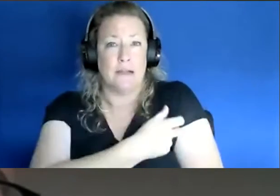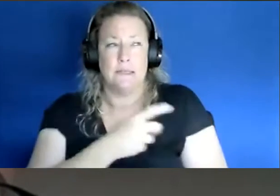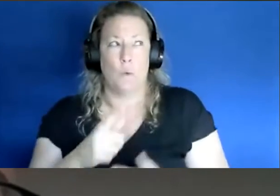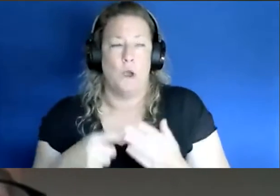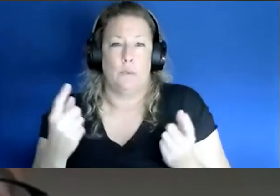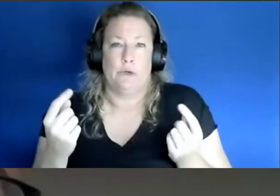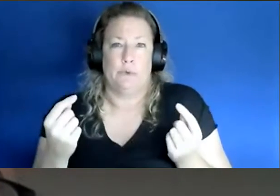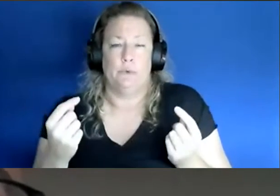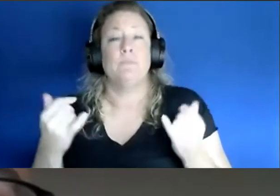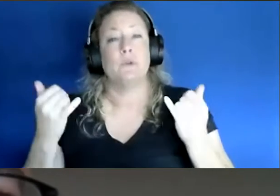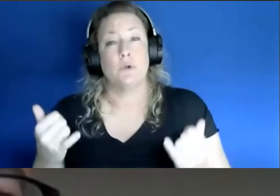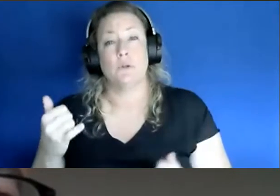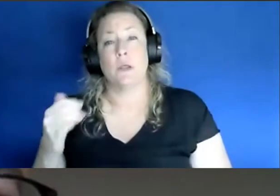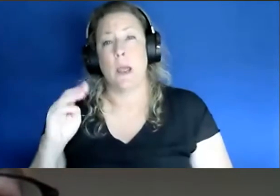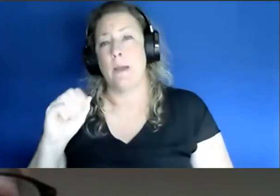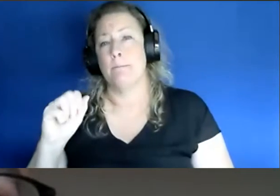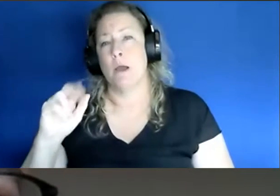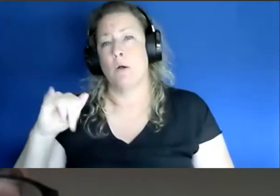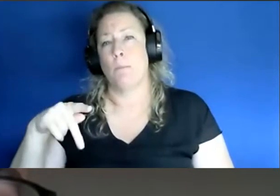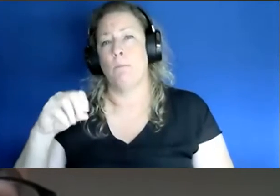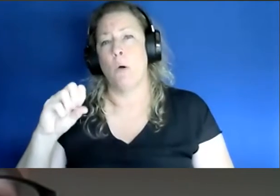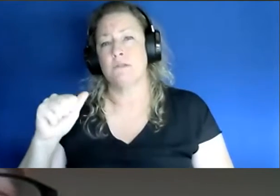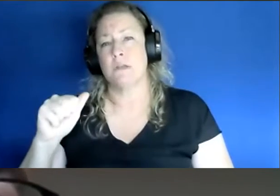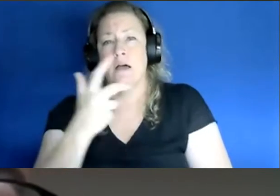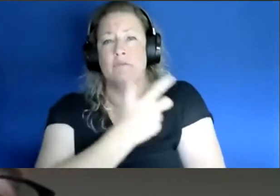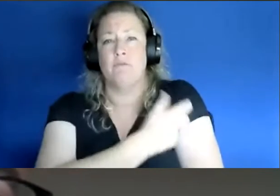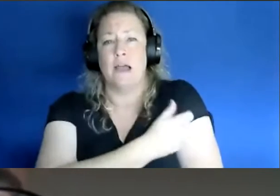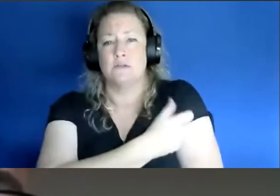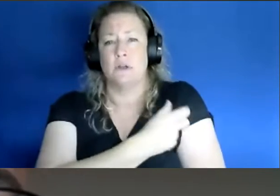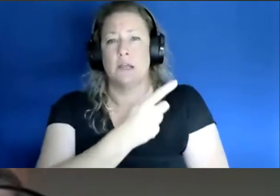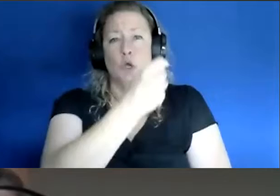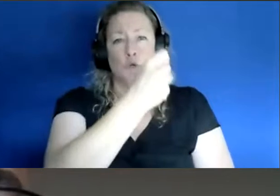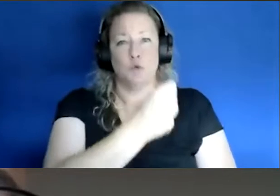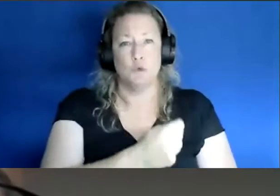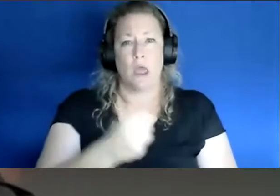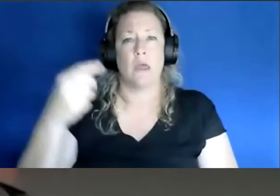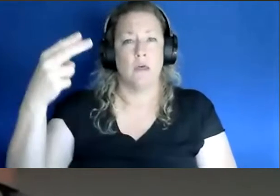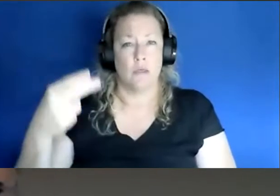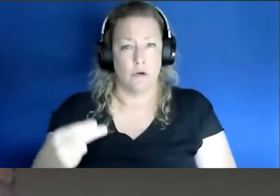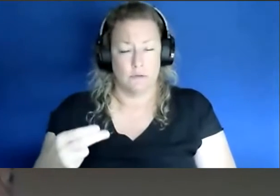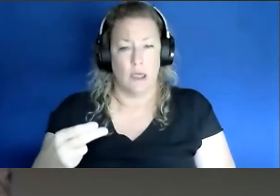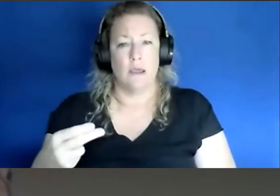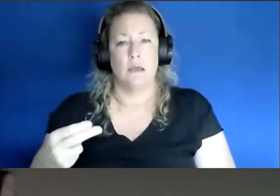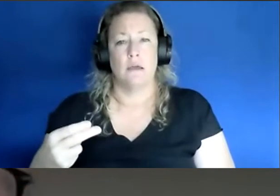So currently at Mariposa, we're vaccinating every Tuesday and Thursday and we are quickly seeing